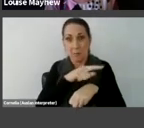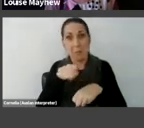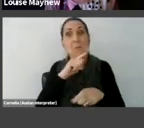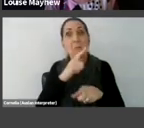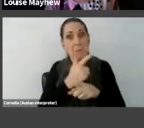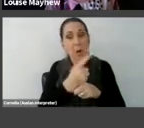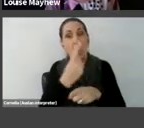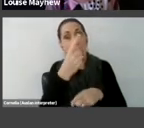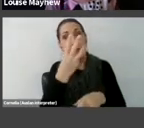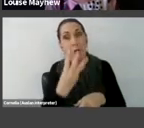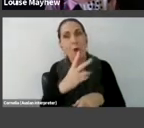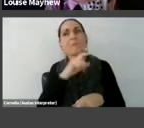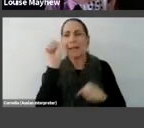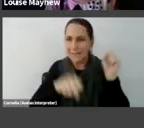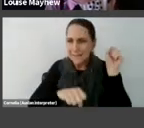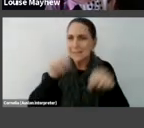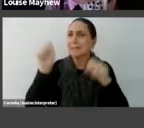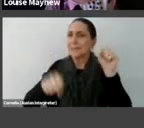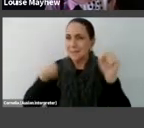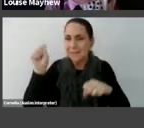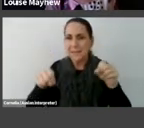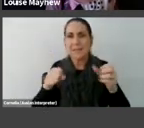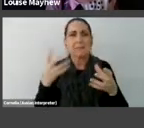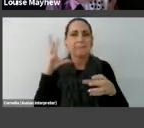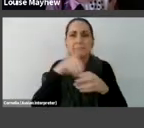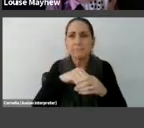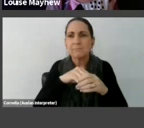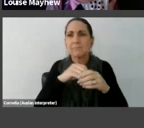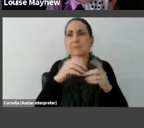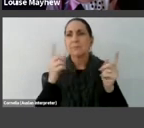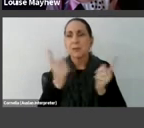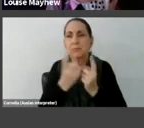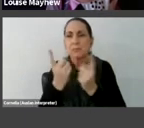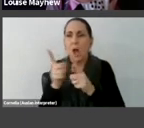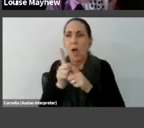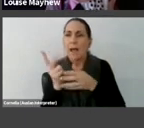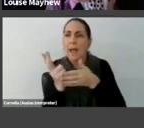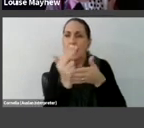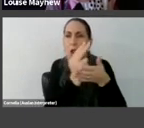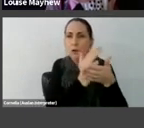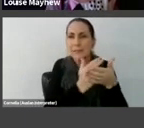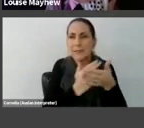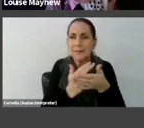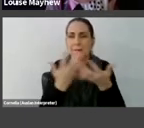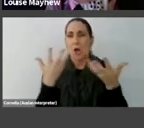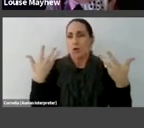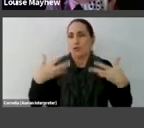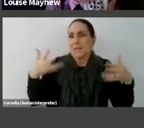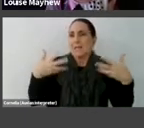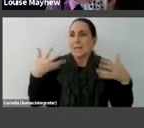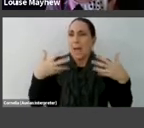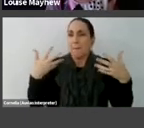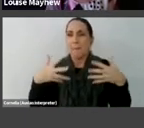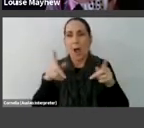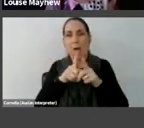There have been tales of coloring in, of dressing up as artworks,